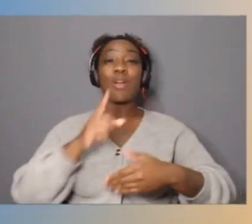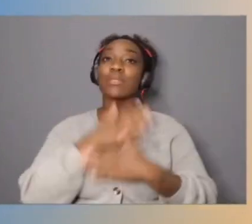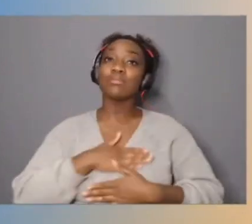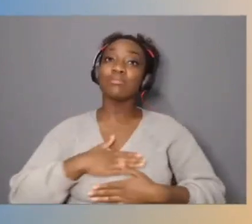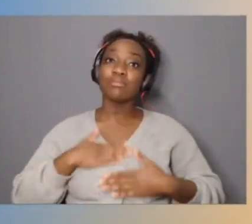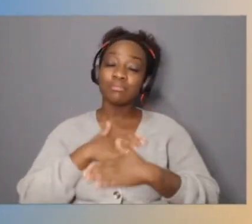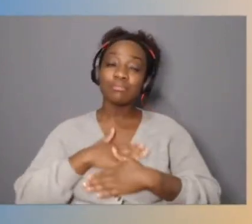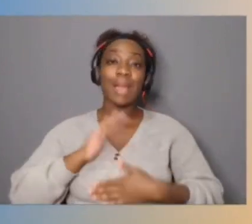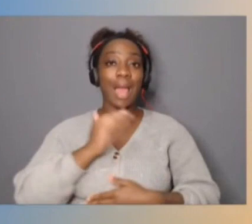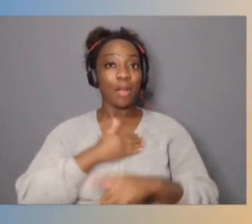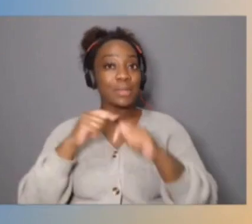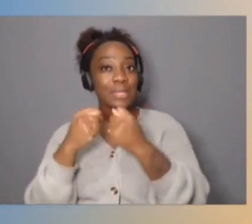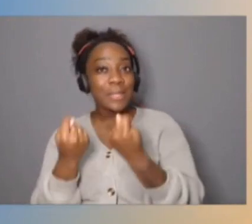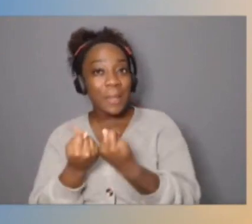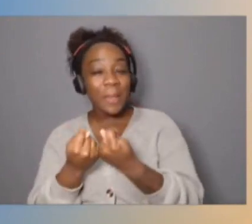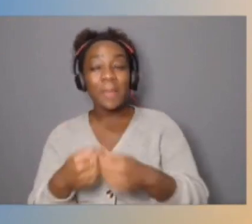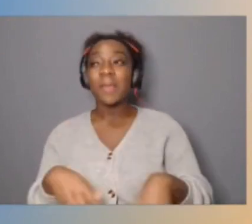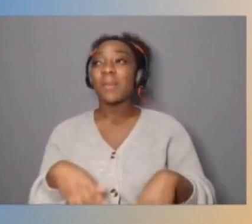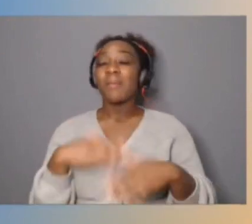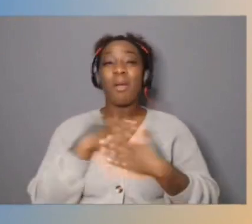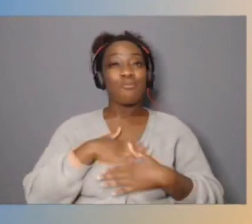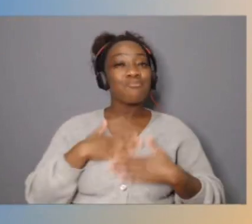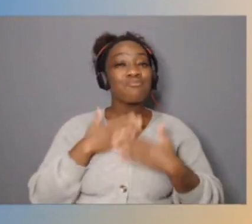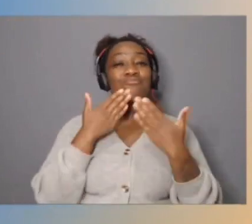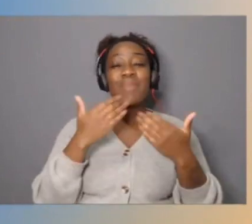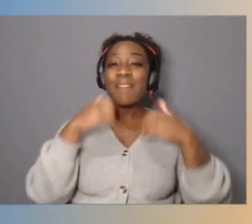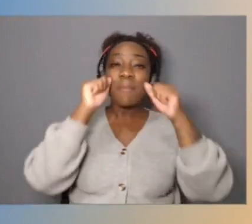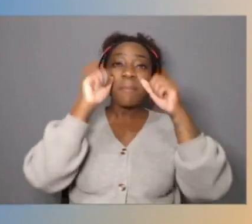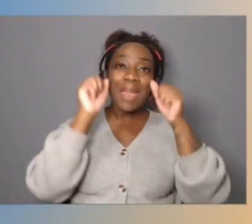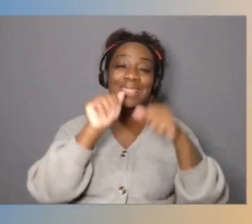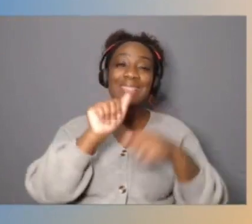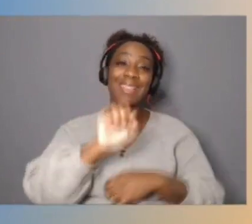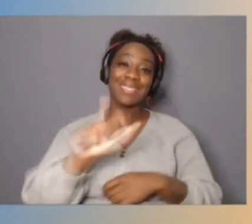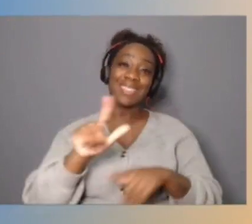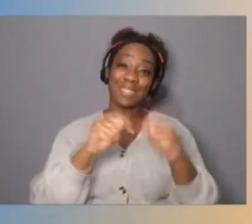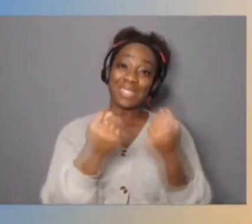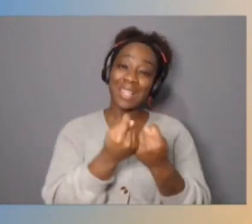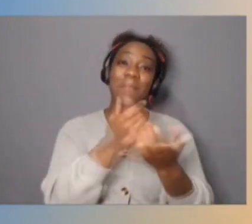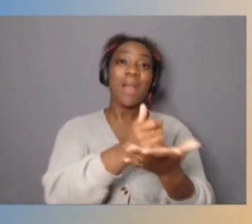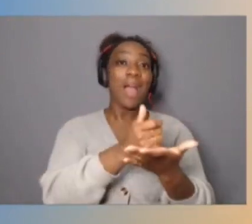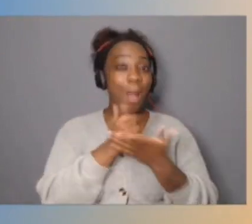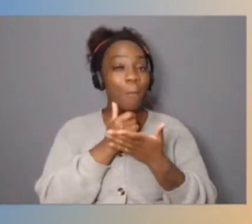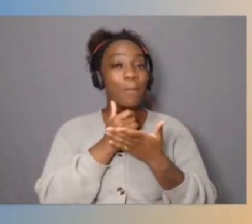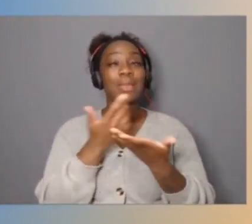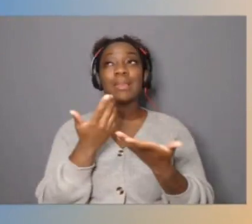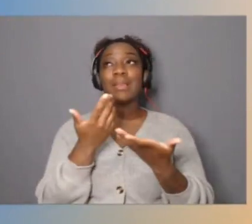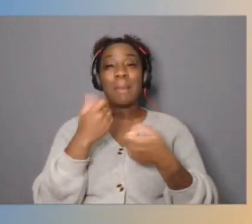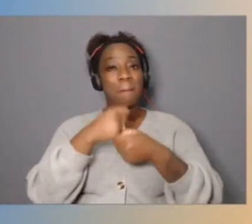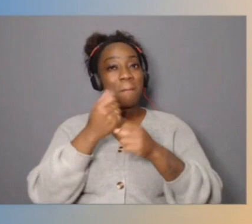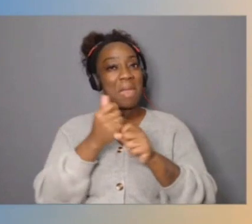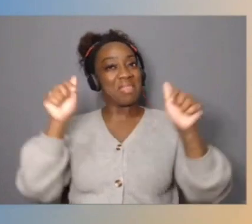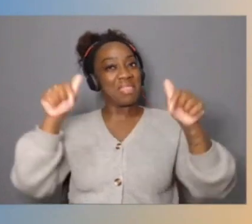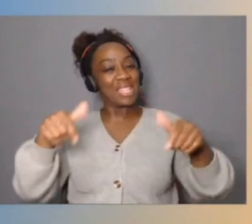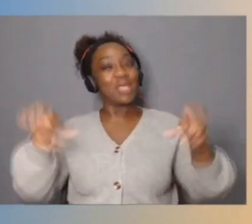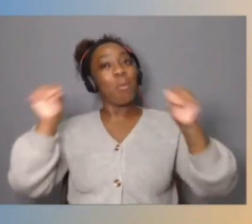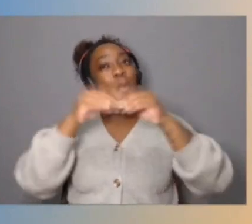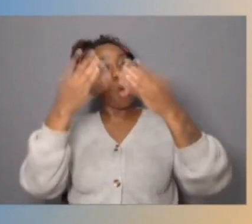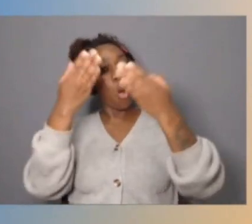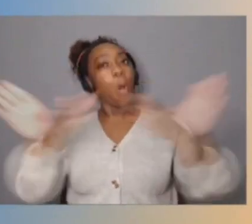appreciate the fact that we've got this amazing ASL team helping to make all of this more open and accessible to you. Hope you found that valuable as well.